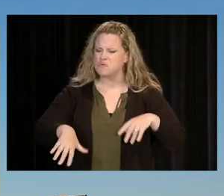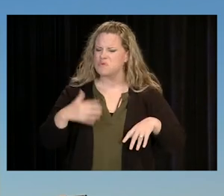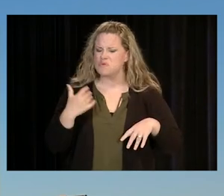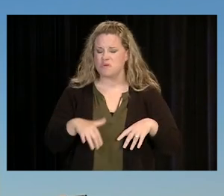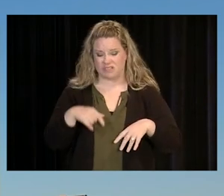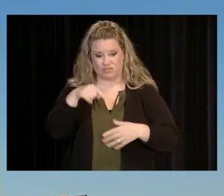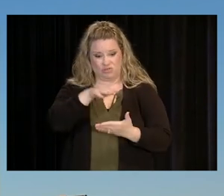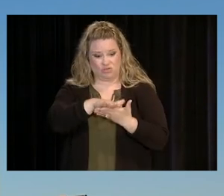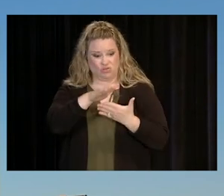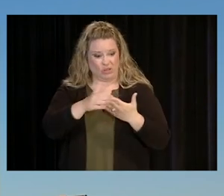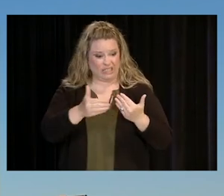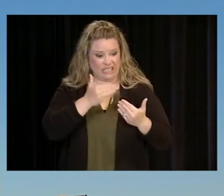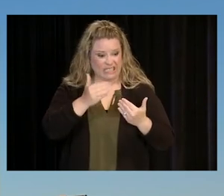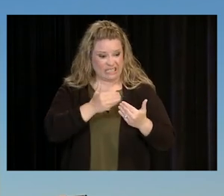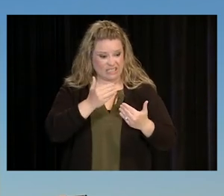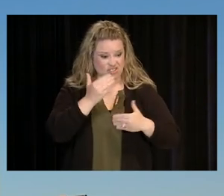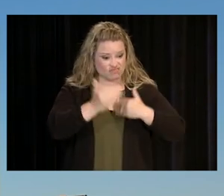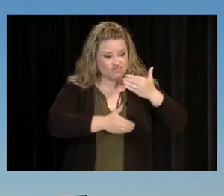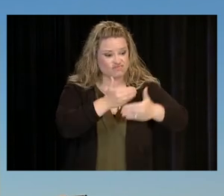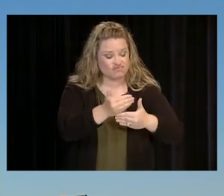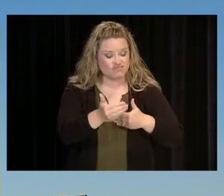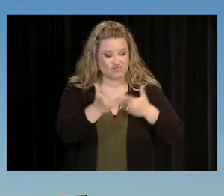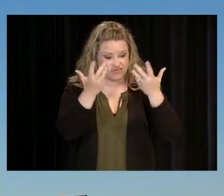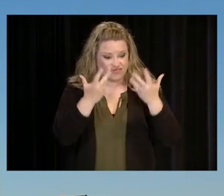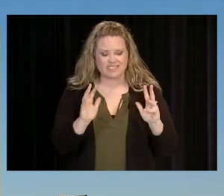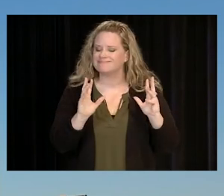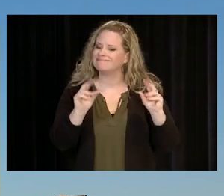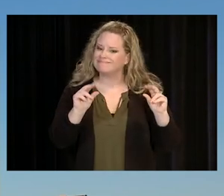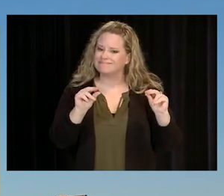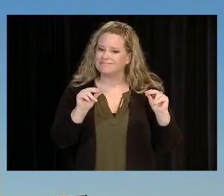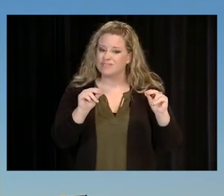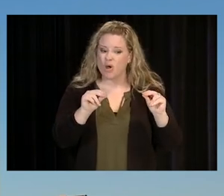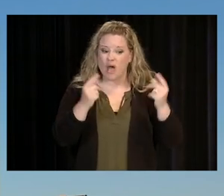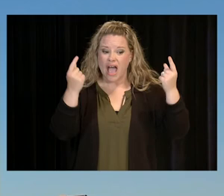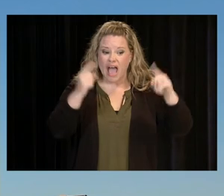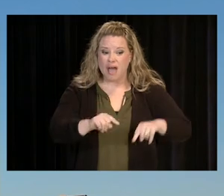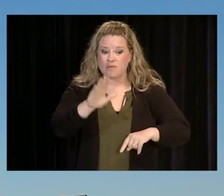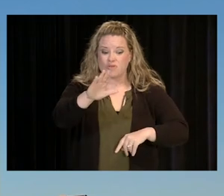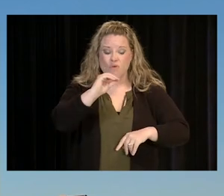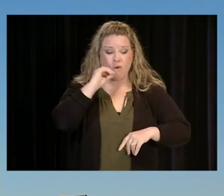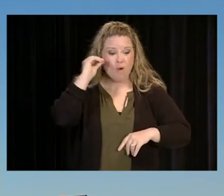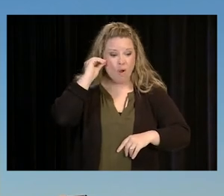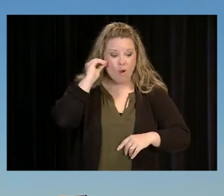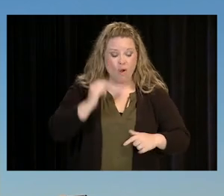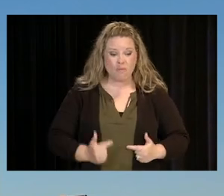WHEN NOT ONLY ARE YOUR CLASSES SHUT DOWN, BUT EVERYTHING AT HOME AND AT WORK IS TURNED UPSIDE DOWN AS WELL.